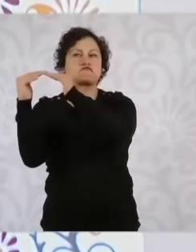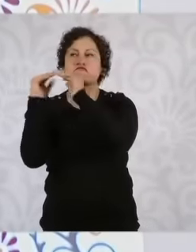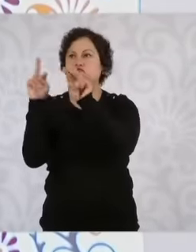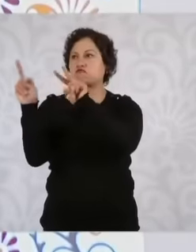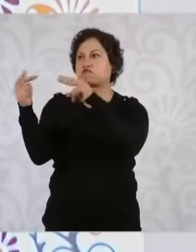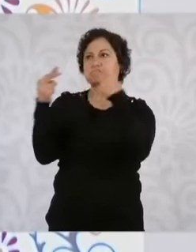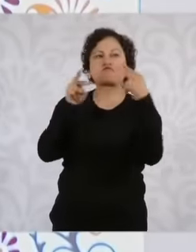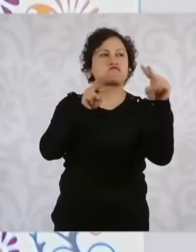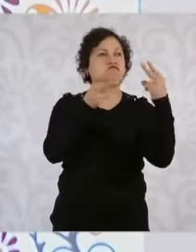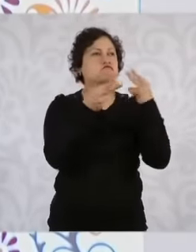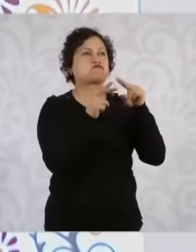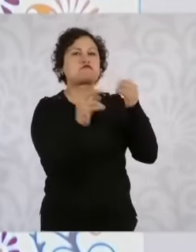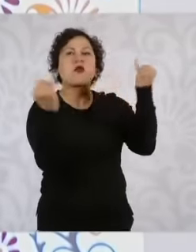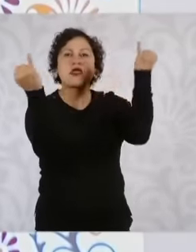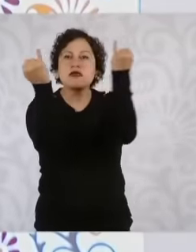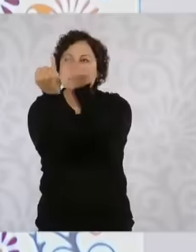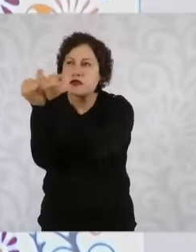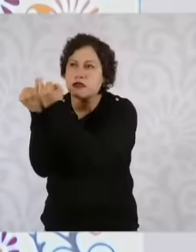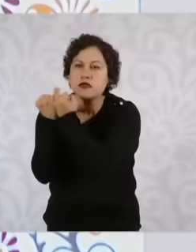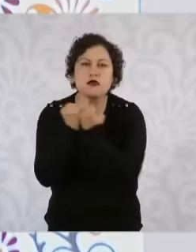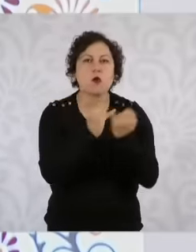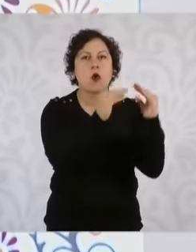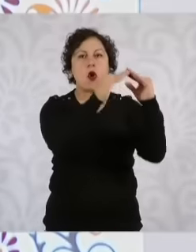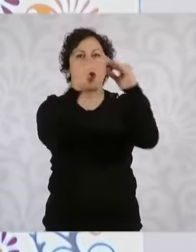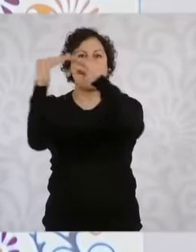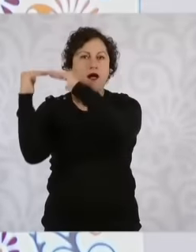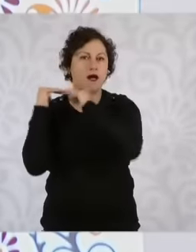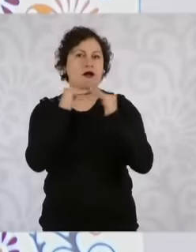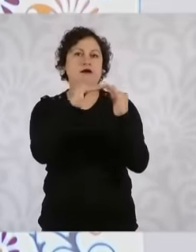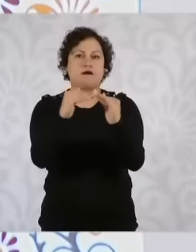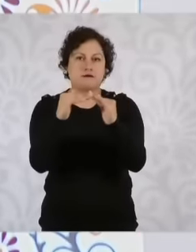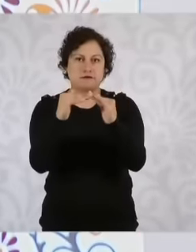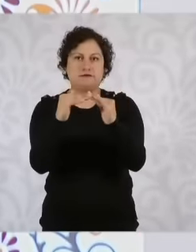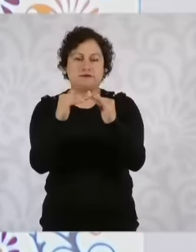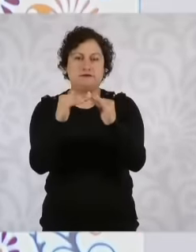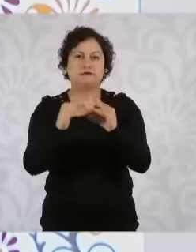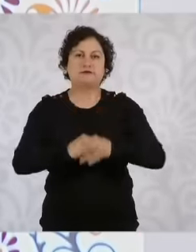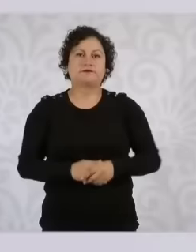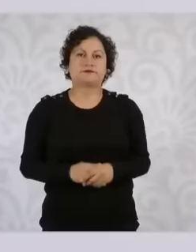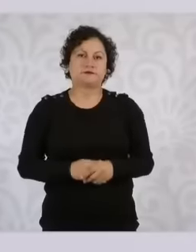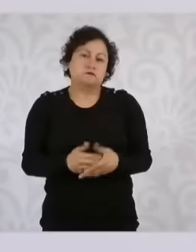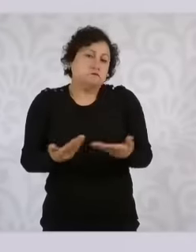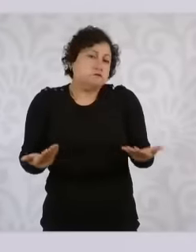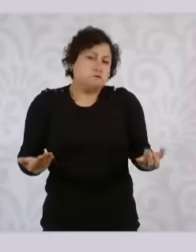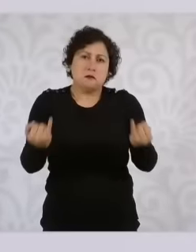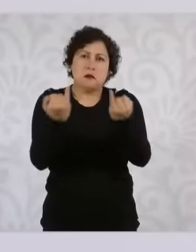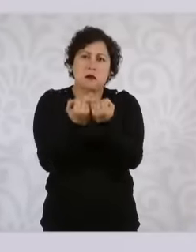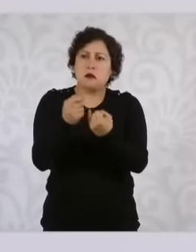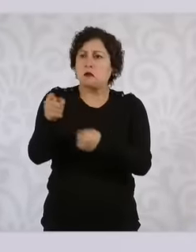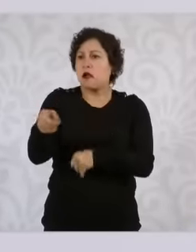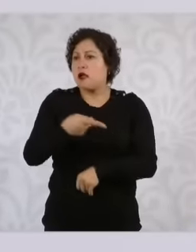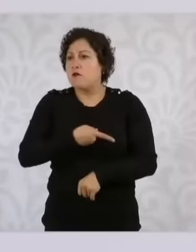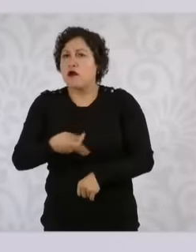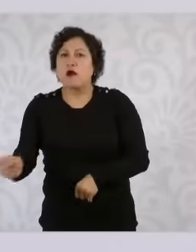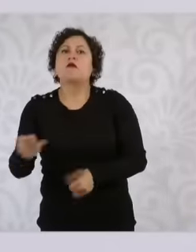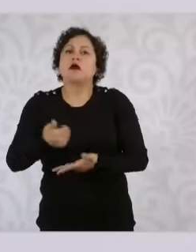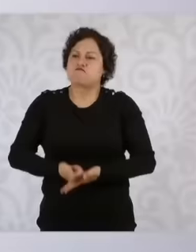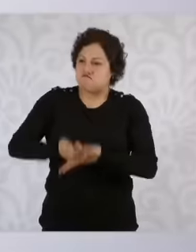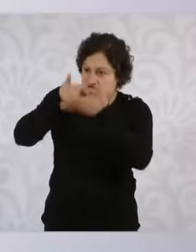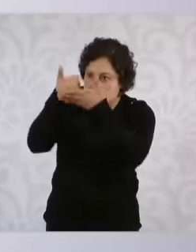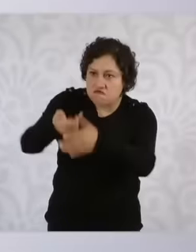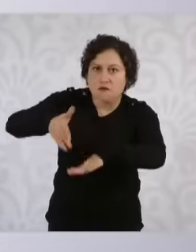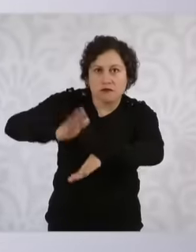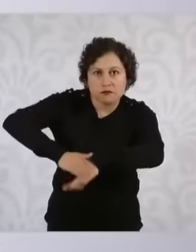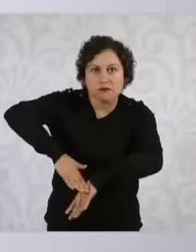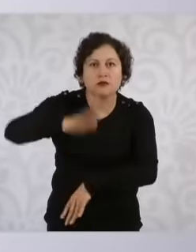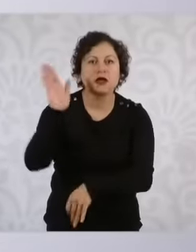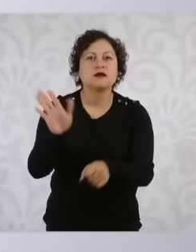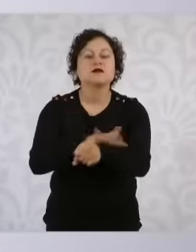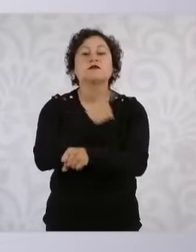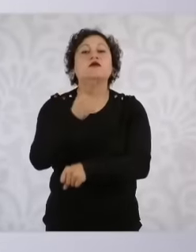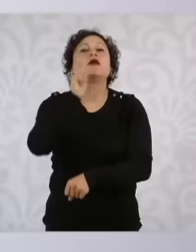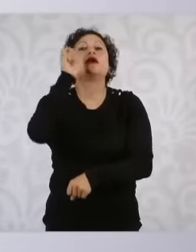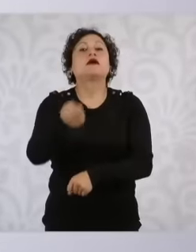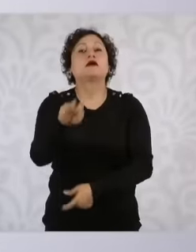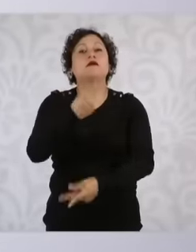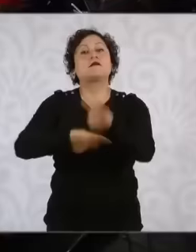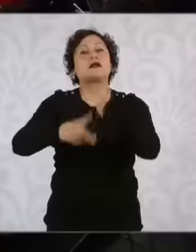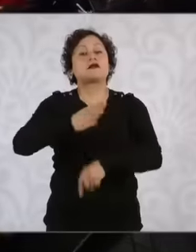equals and we also support those who have the least because what we want Well, there will be well-being,